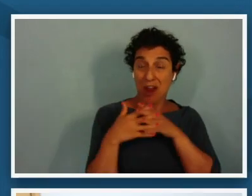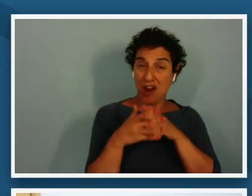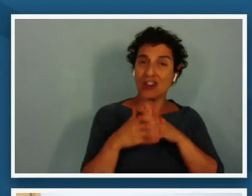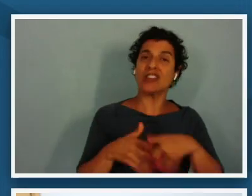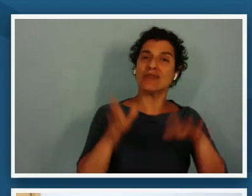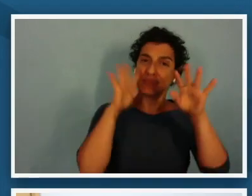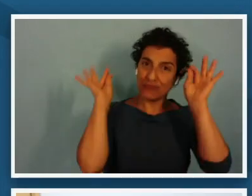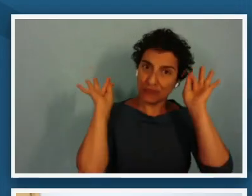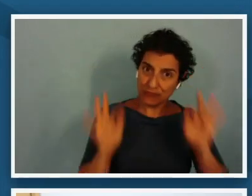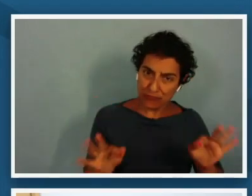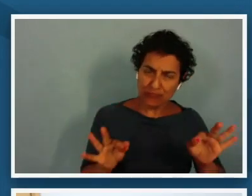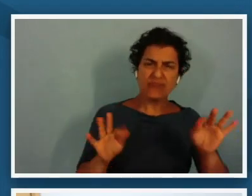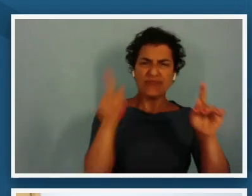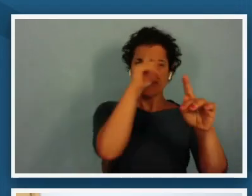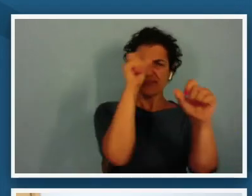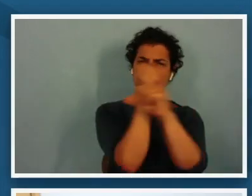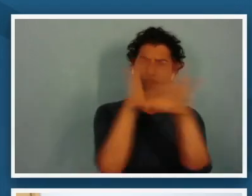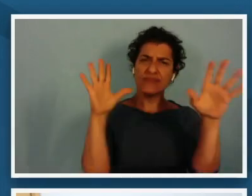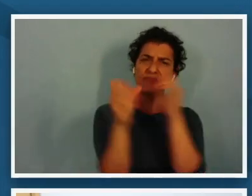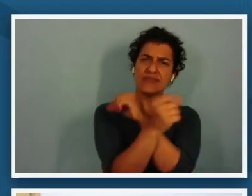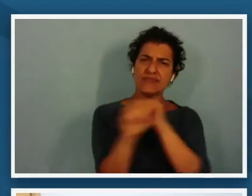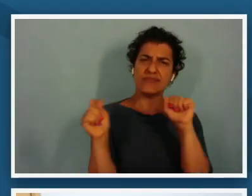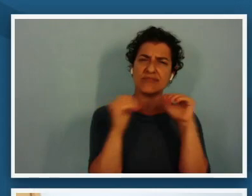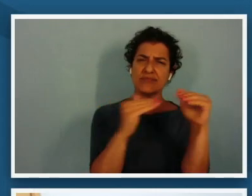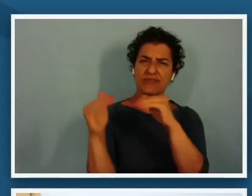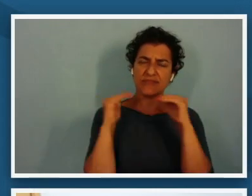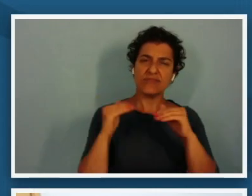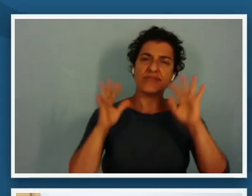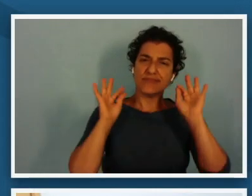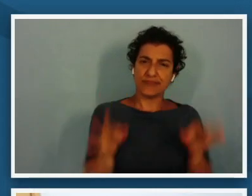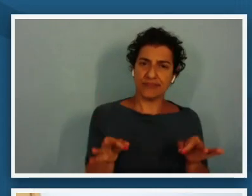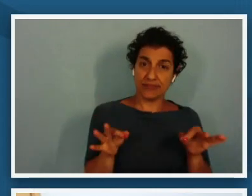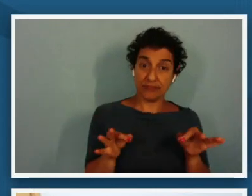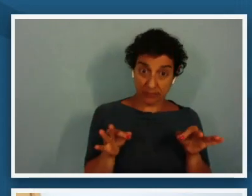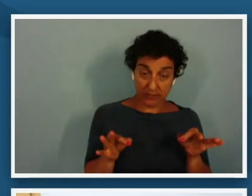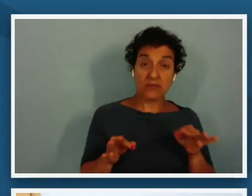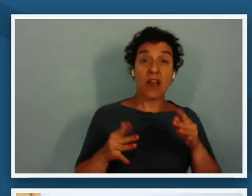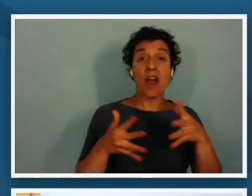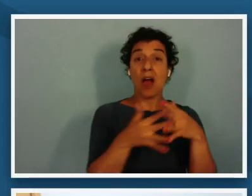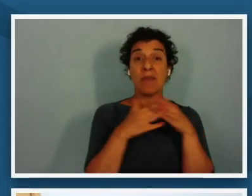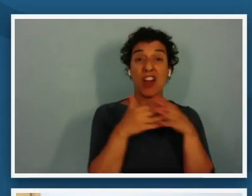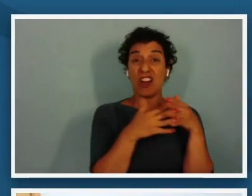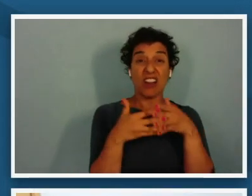freedom and equality